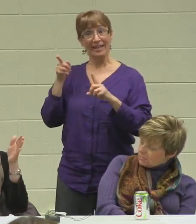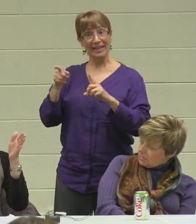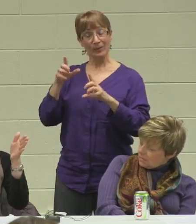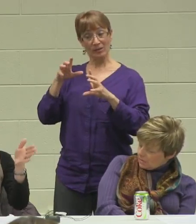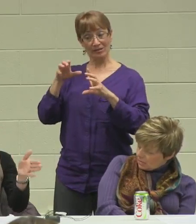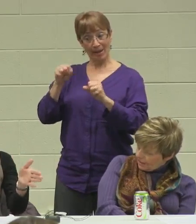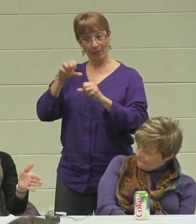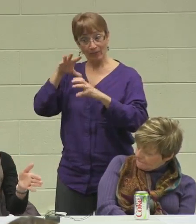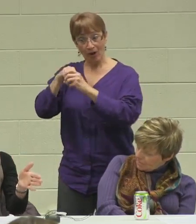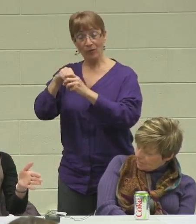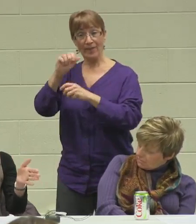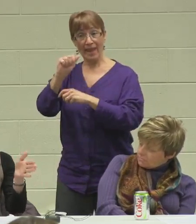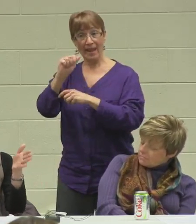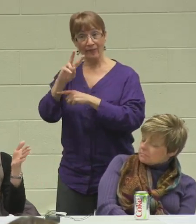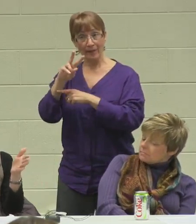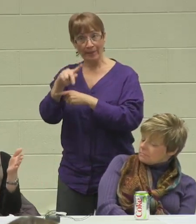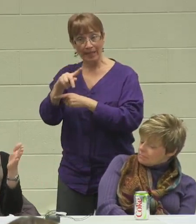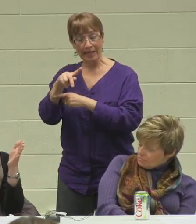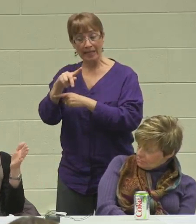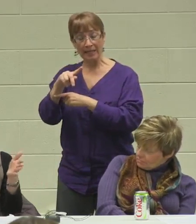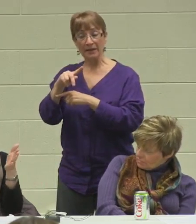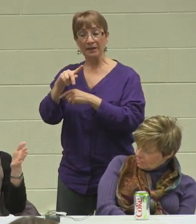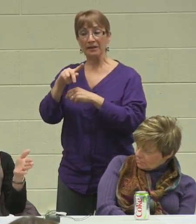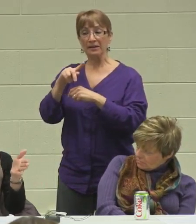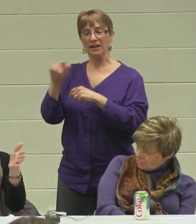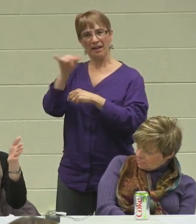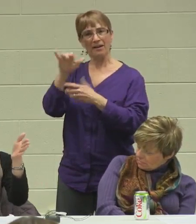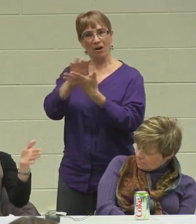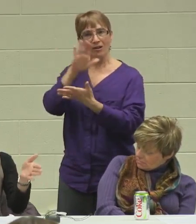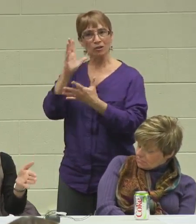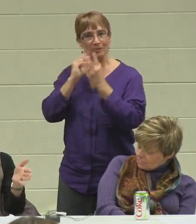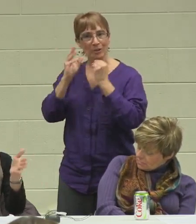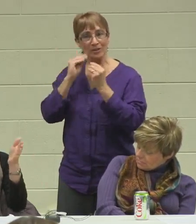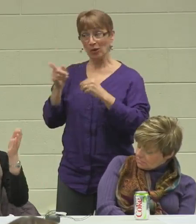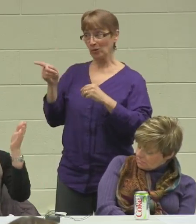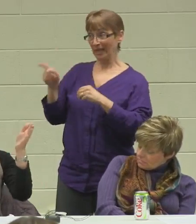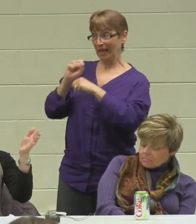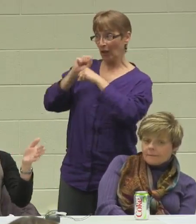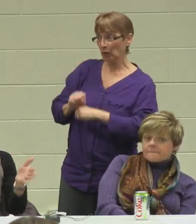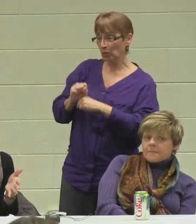got him into college, got him used to having to deal with college teachers and what the homework